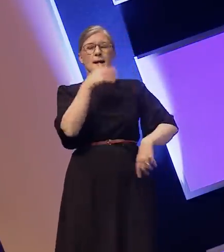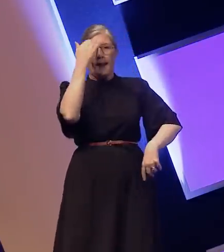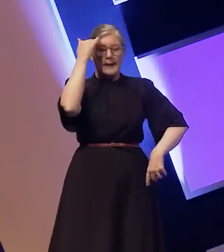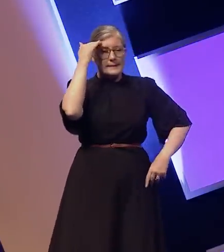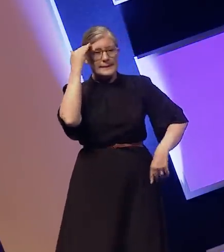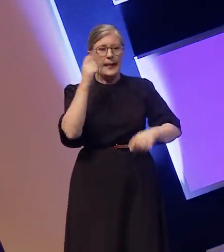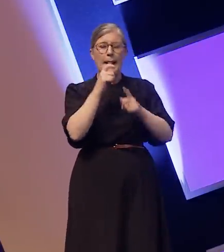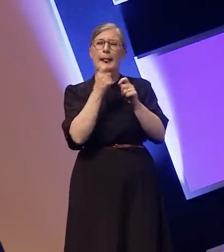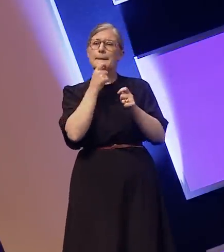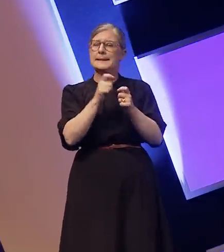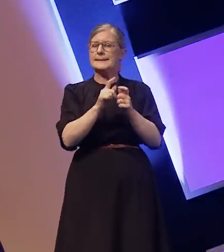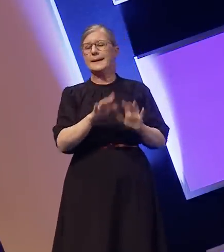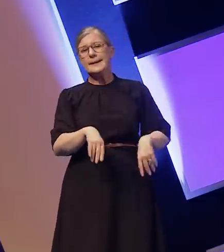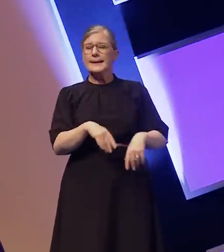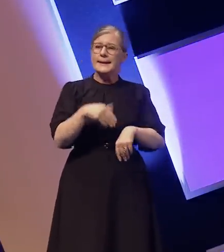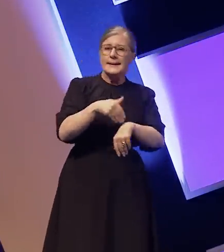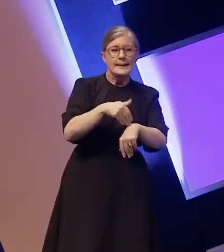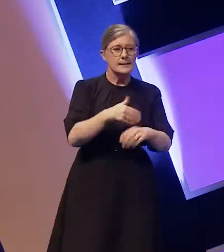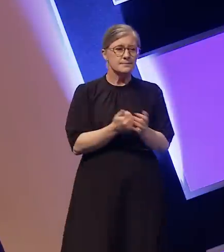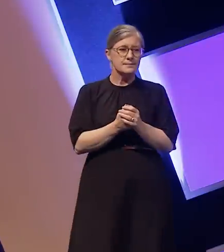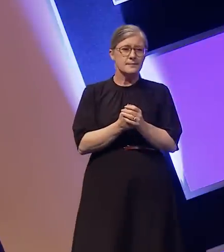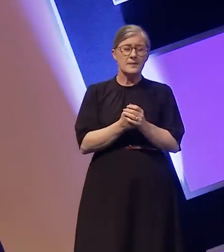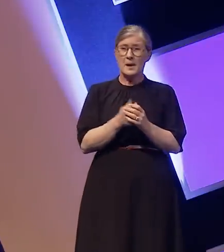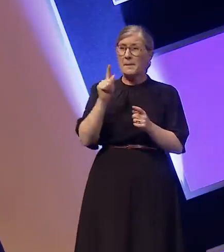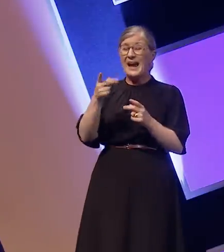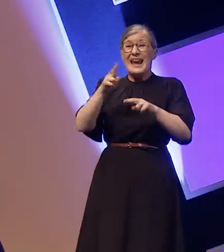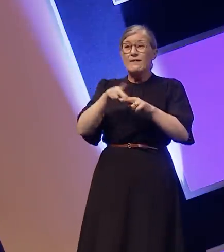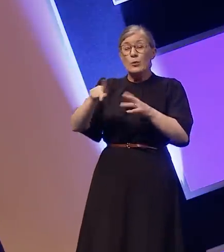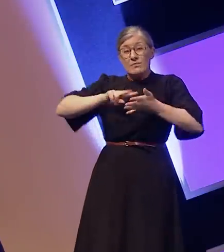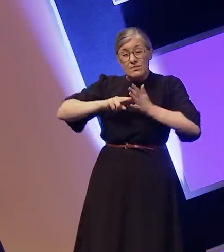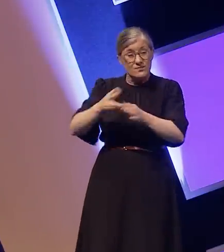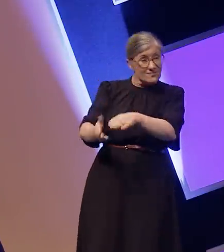been easily avoided if the production team had planned and talked about what is needed to be